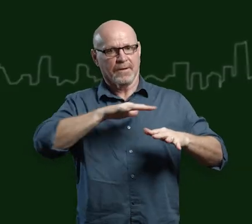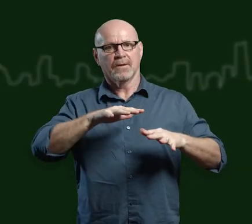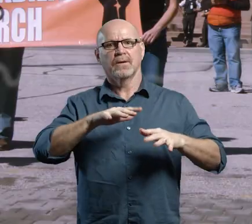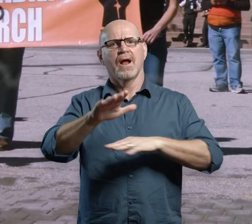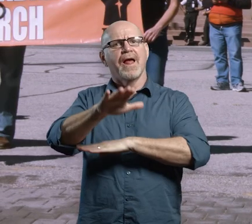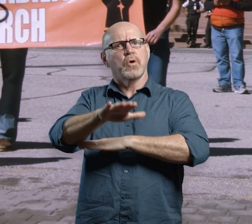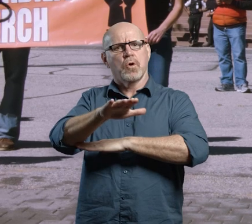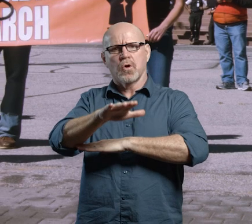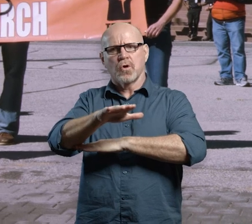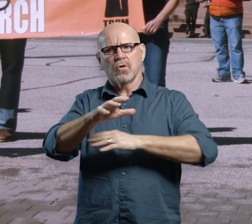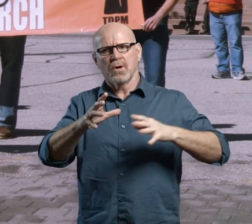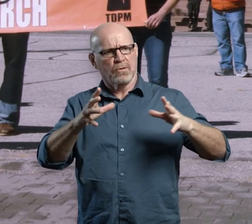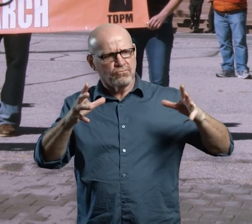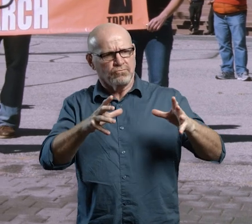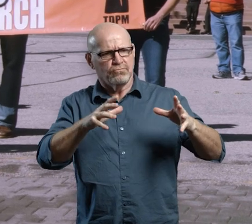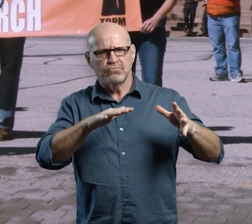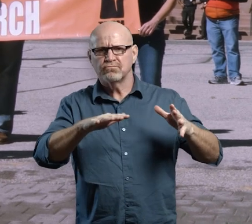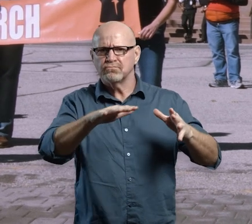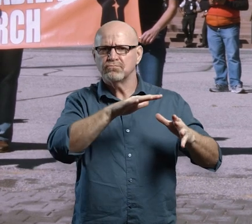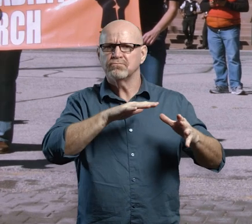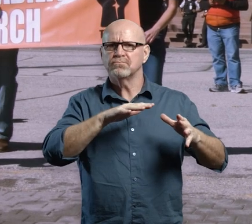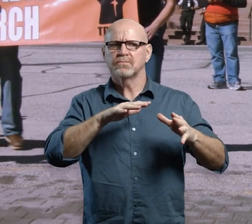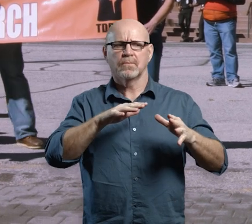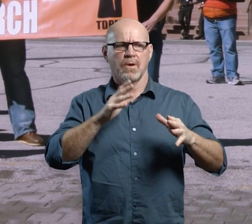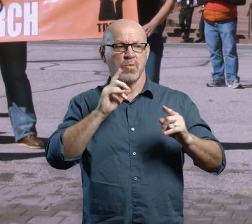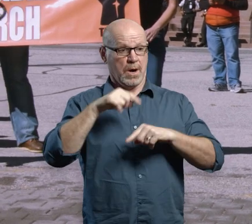afternoon. As was the case in these past protests and marches, the Toronto